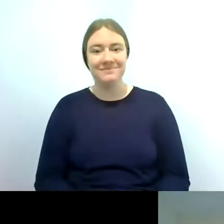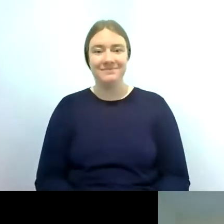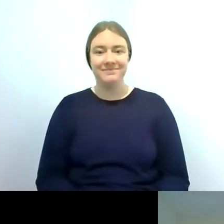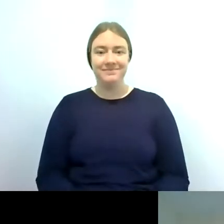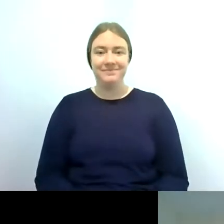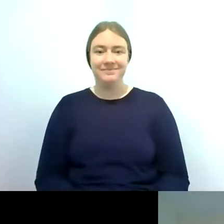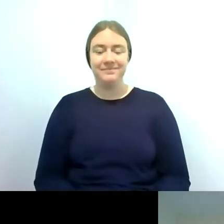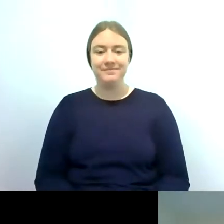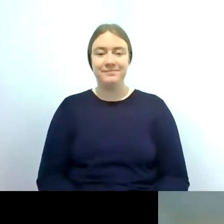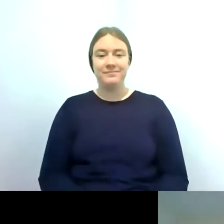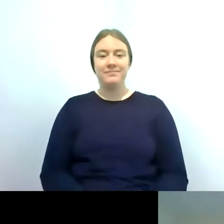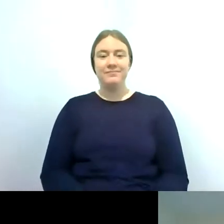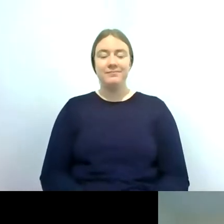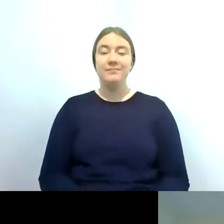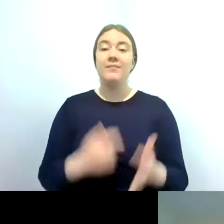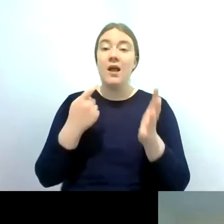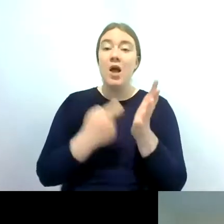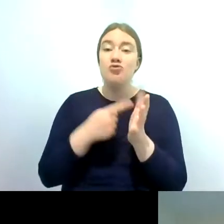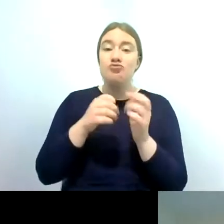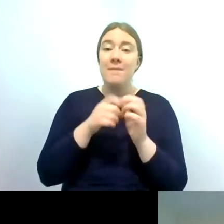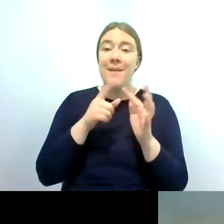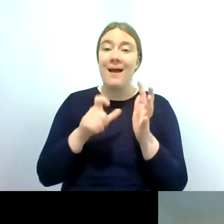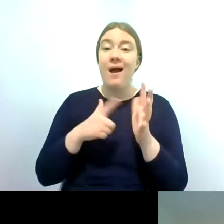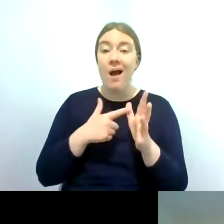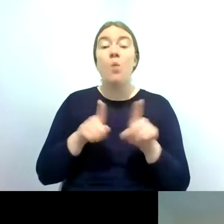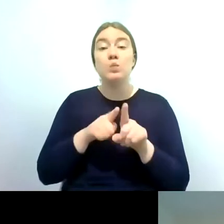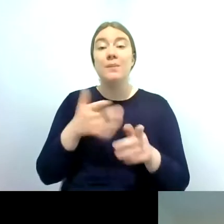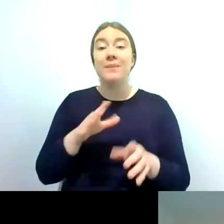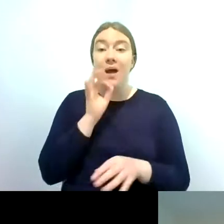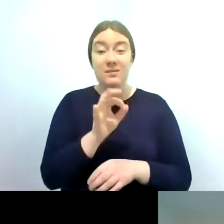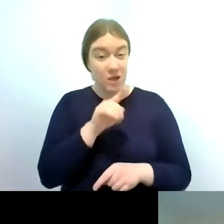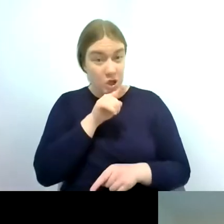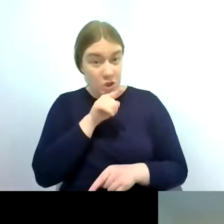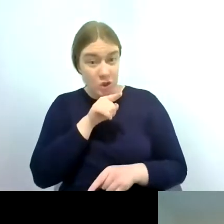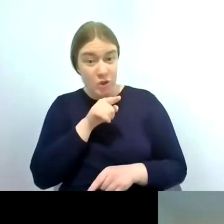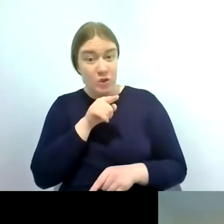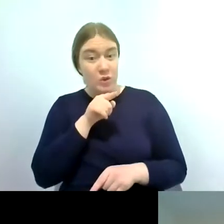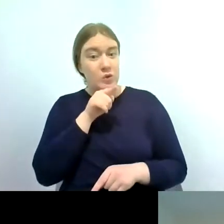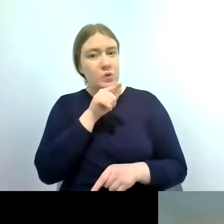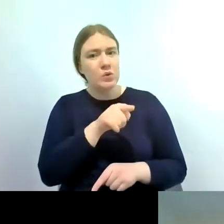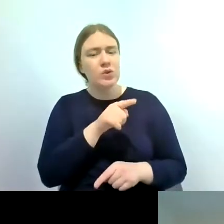um rebecca has also asked do you complement your riverfly monitoring with any water sampling